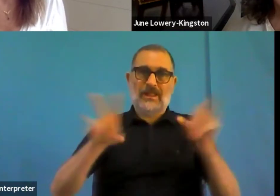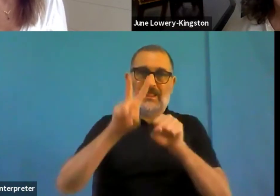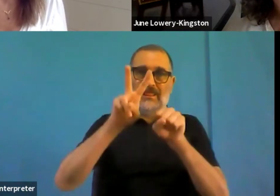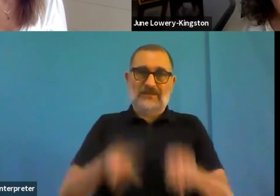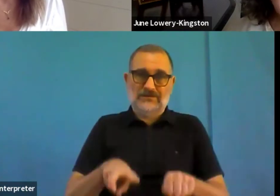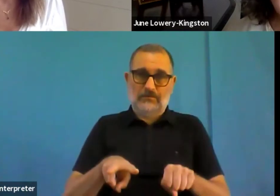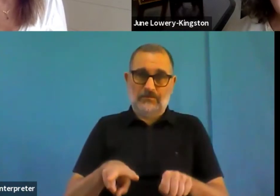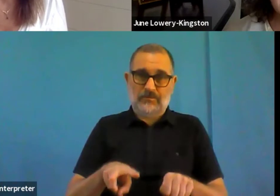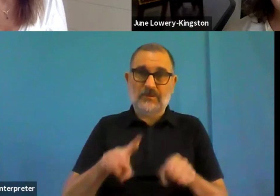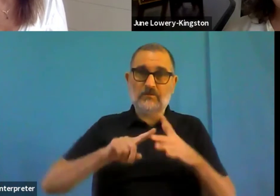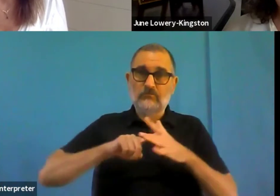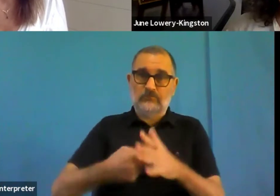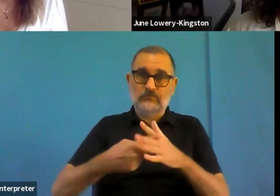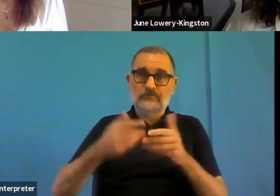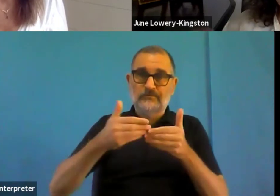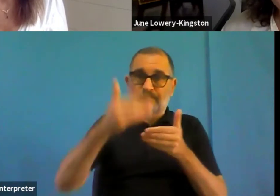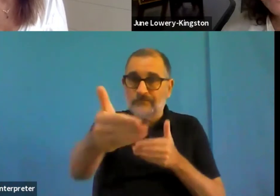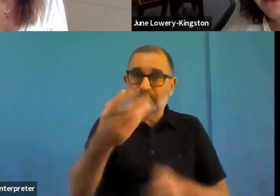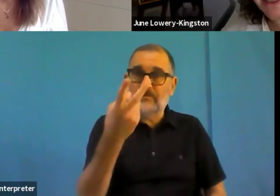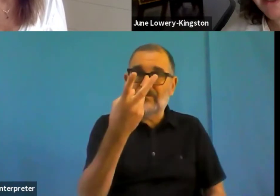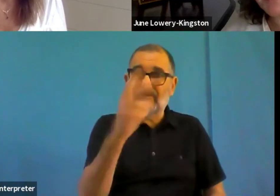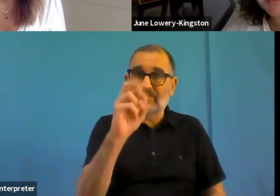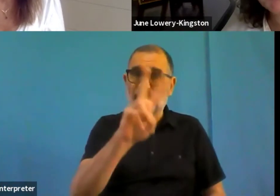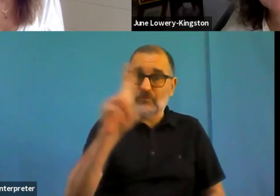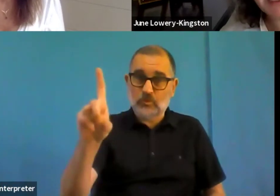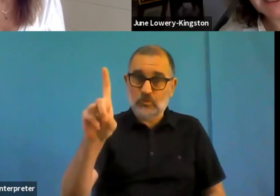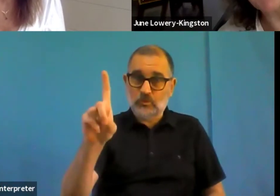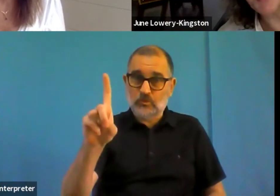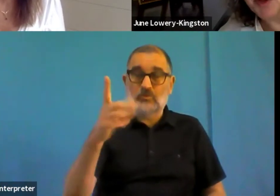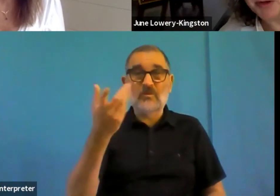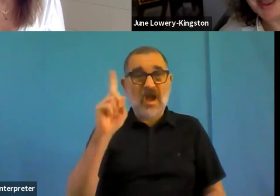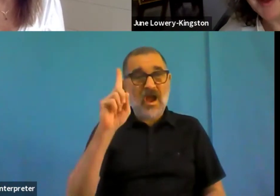So the updated standard becomes the only standard applicable next February.